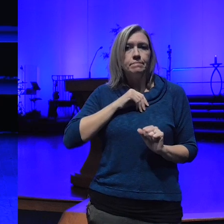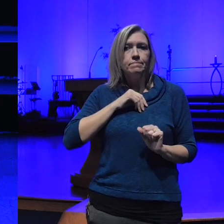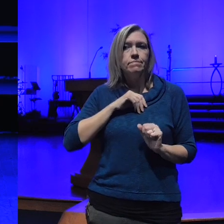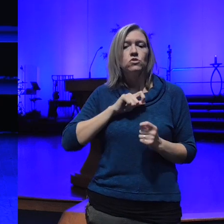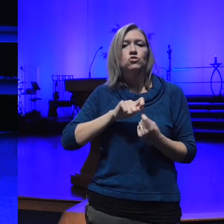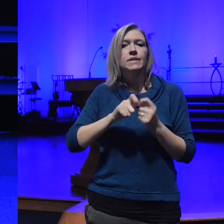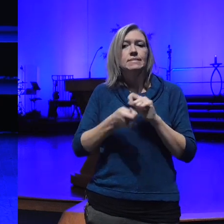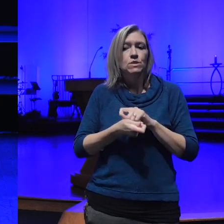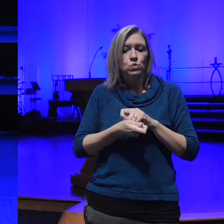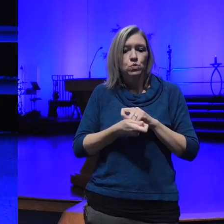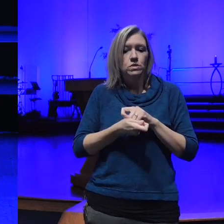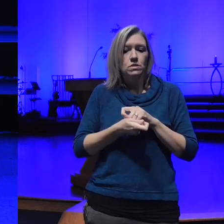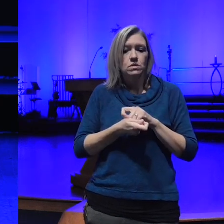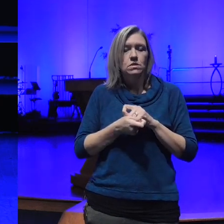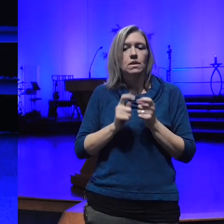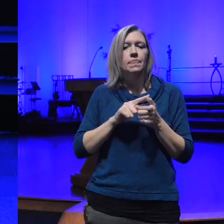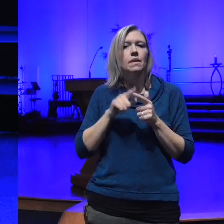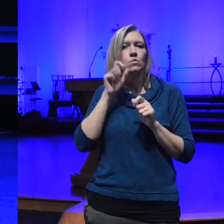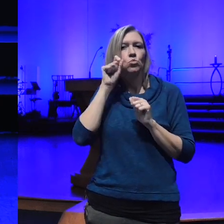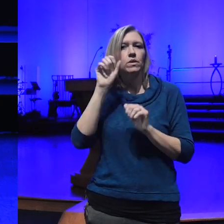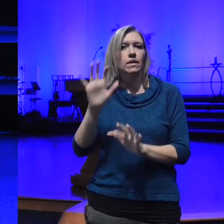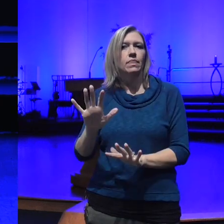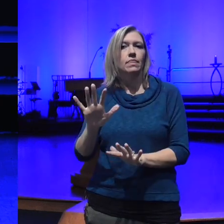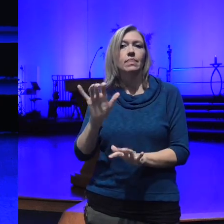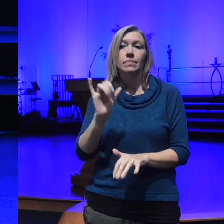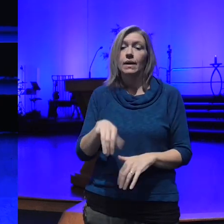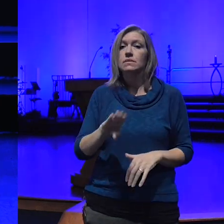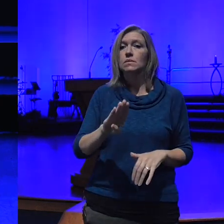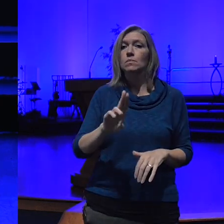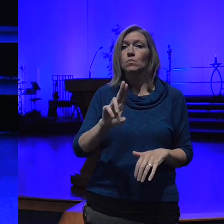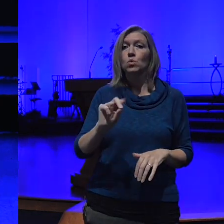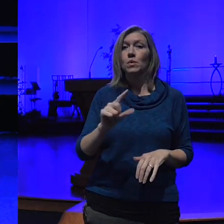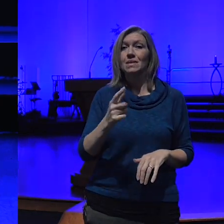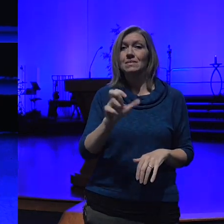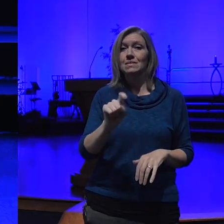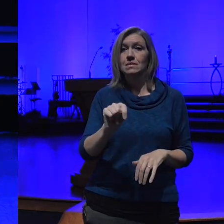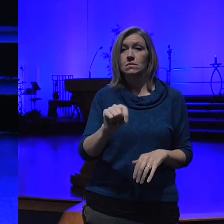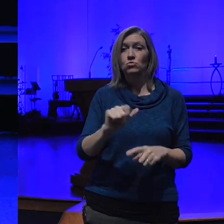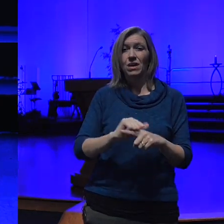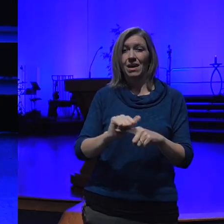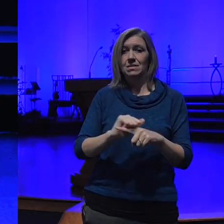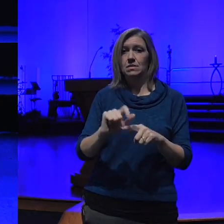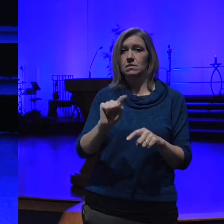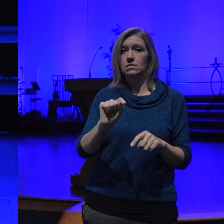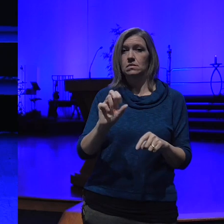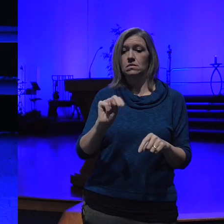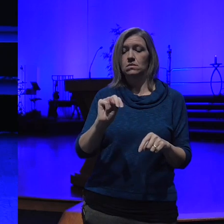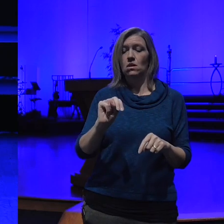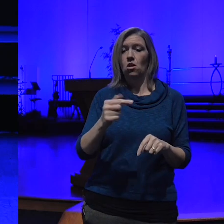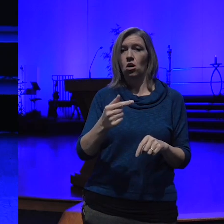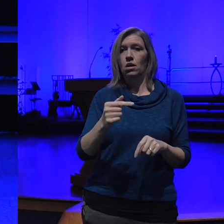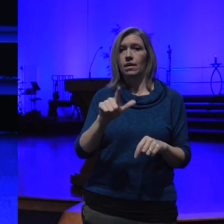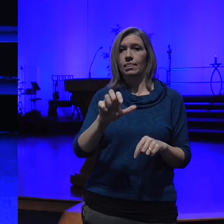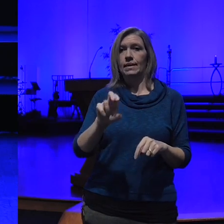I breathe it back this is the Buddhist practice of tonglin and I'm suggesting that we practice